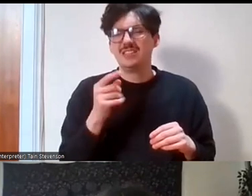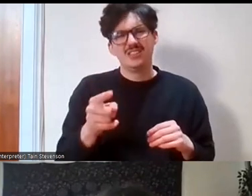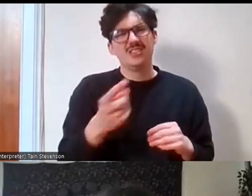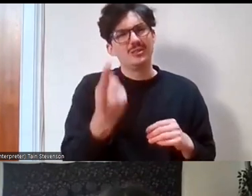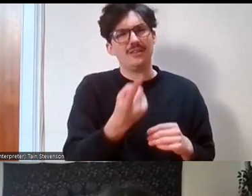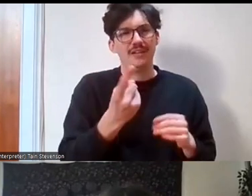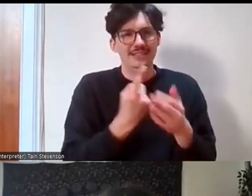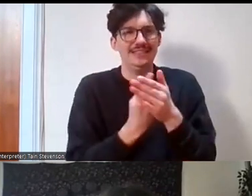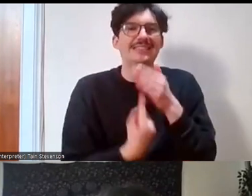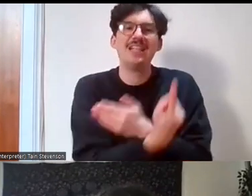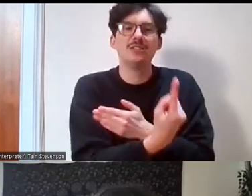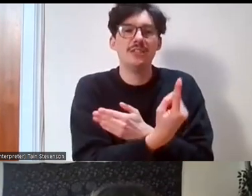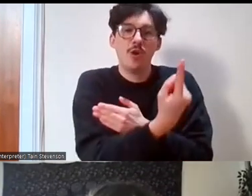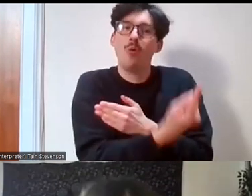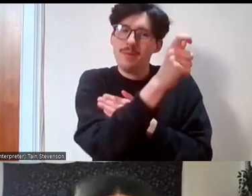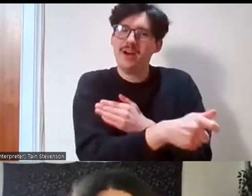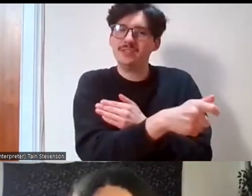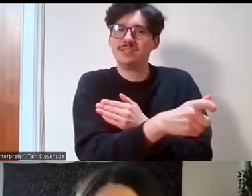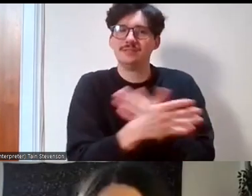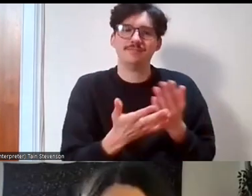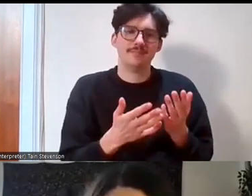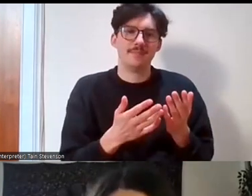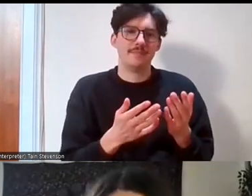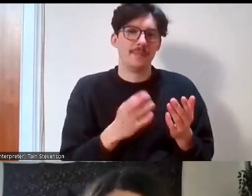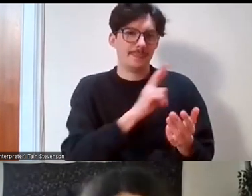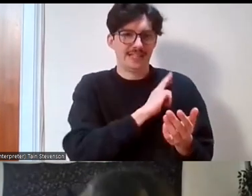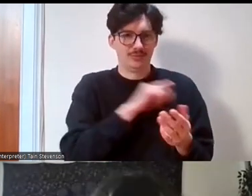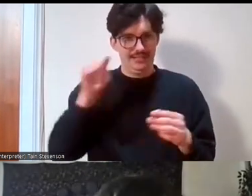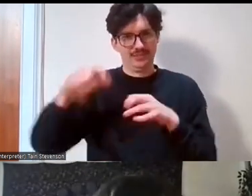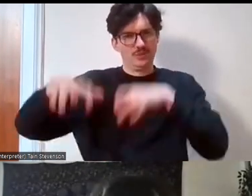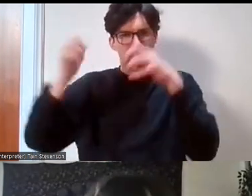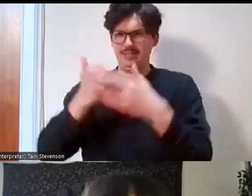role, you're the only person in the organisation, this is why these conferences are so helpful where